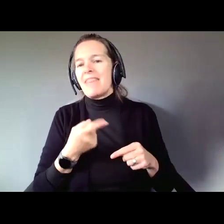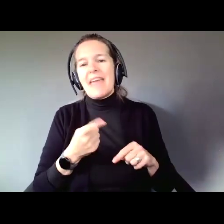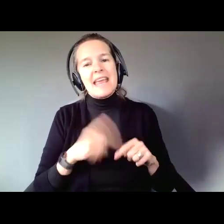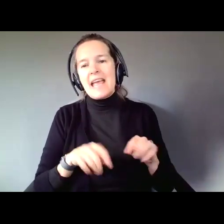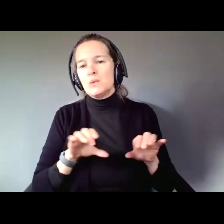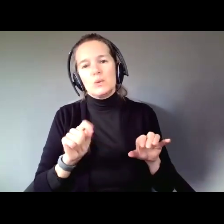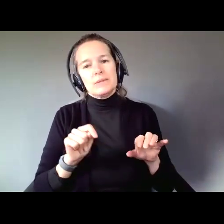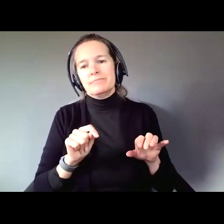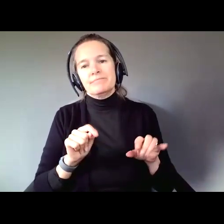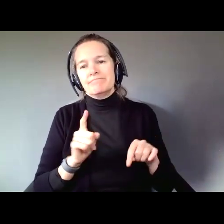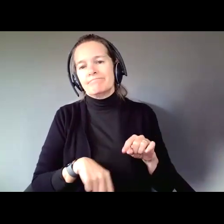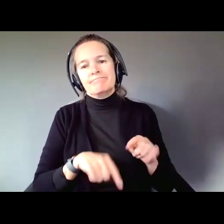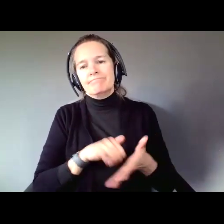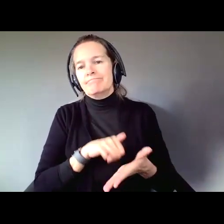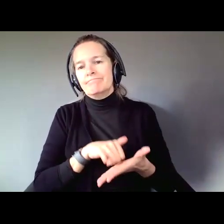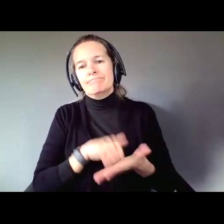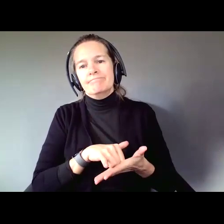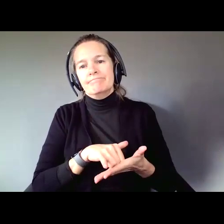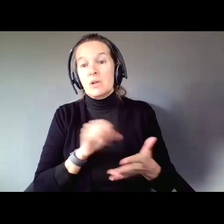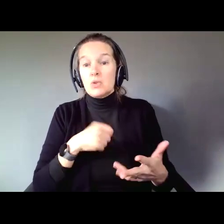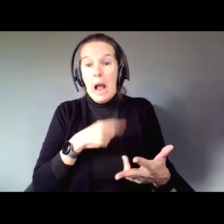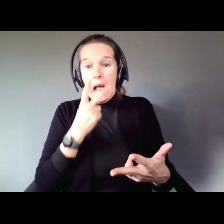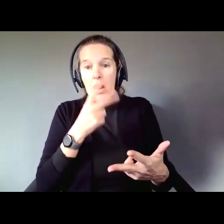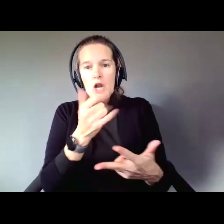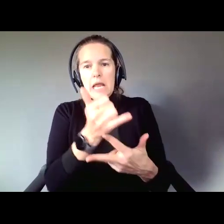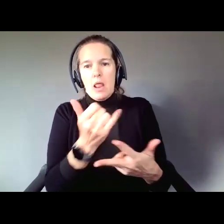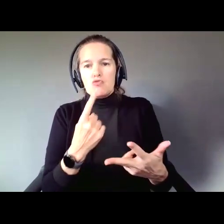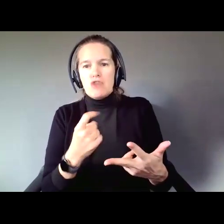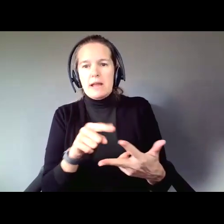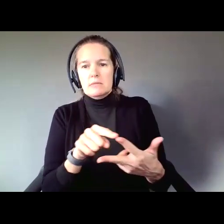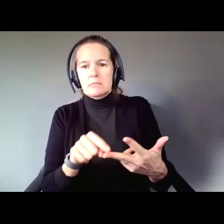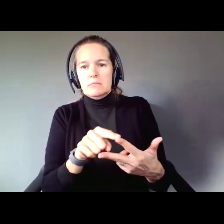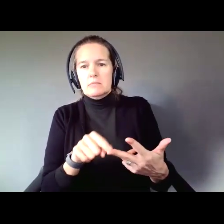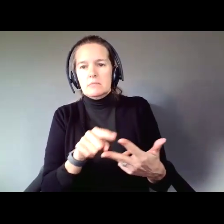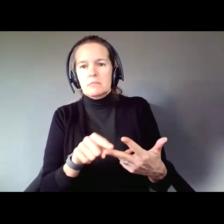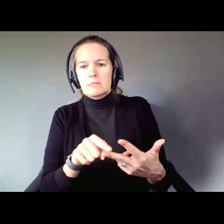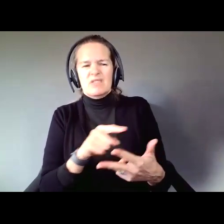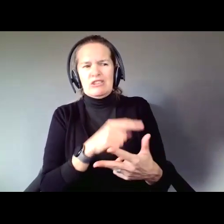So, what I do is I look at the yellows and reds. I do it with them and a couple people in their lives